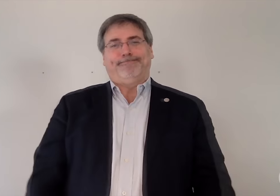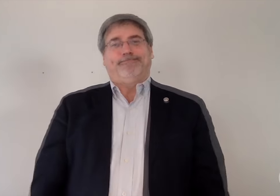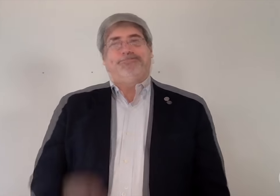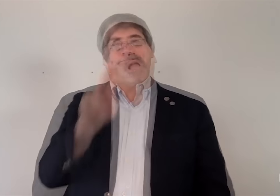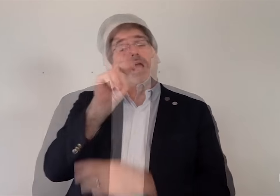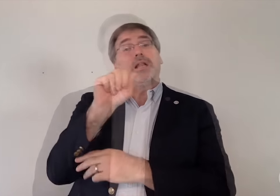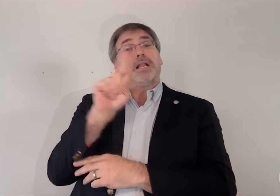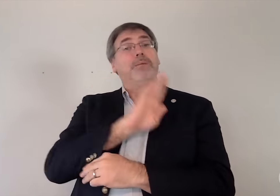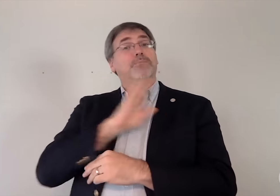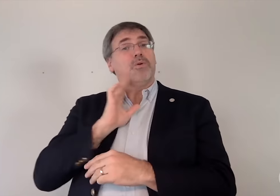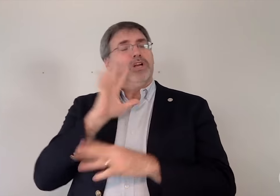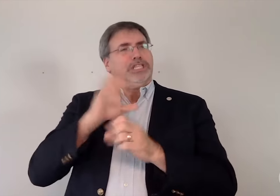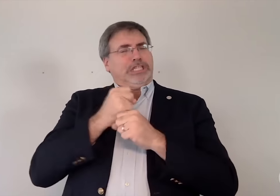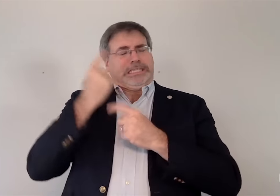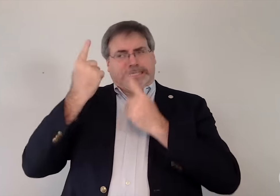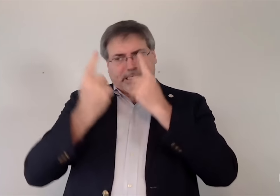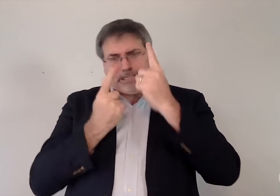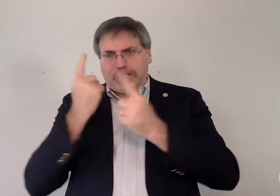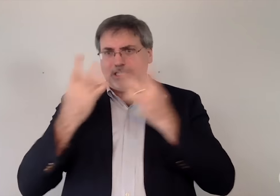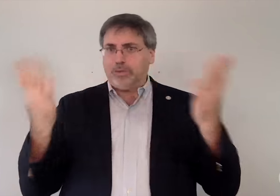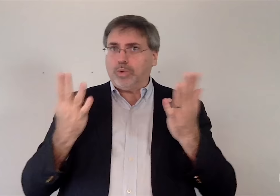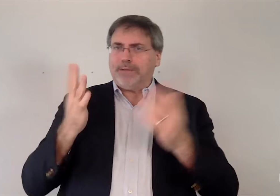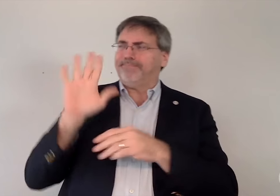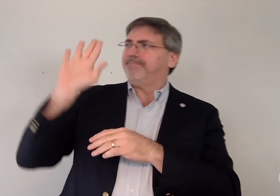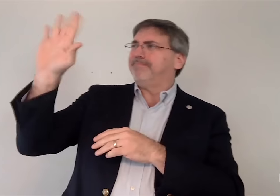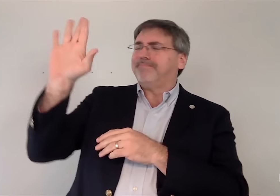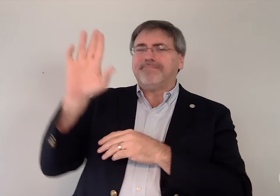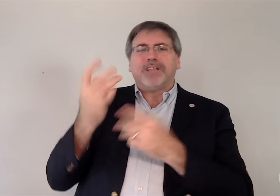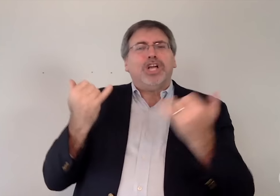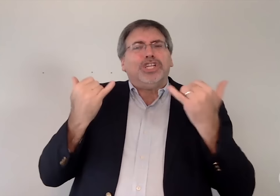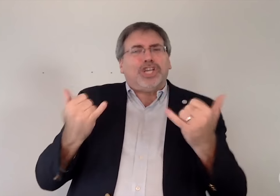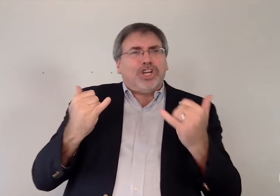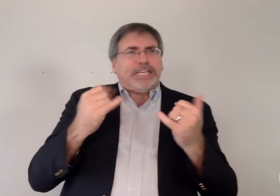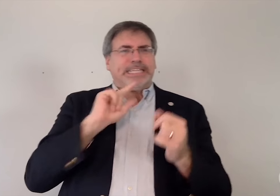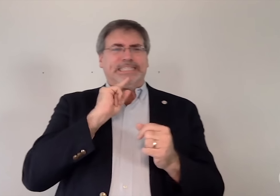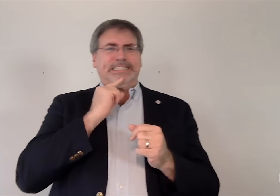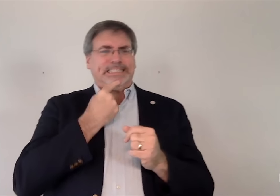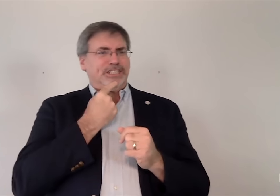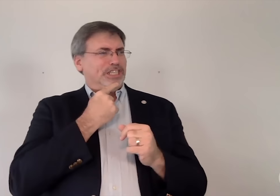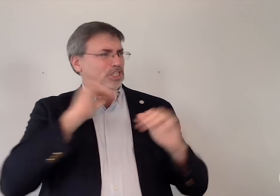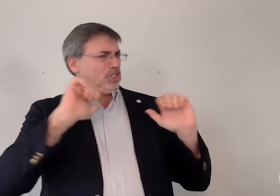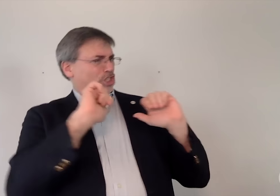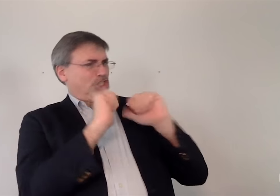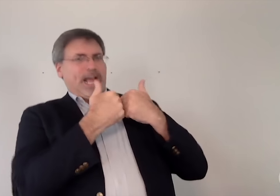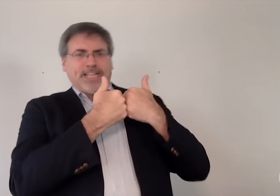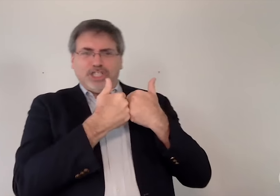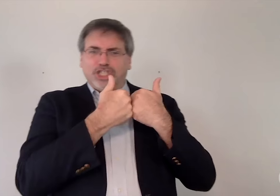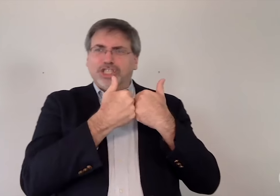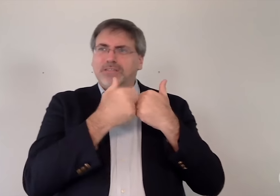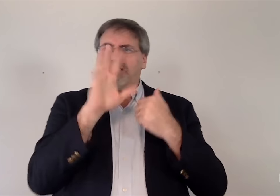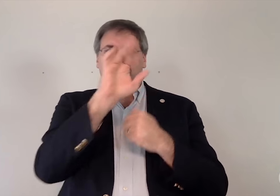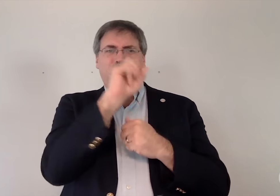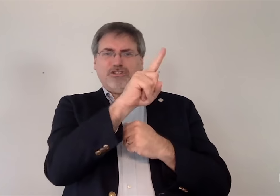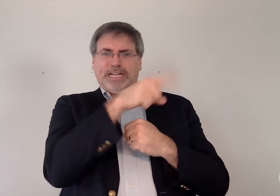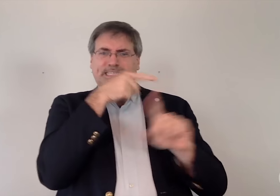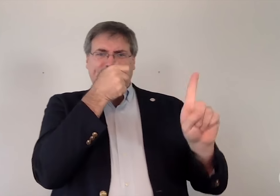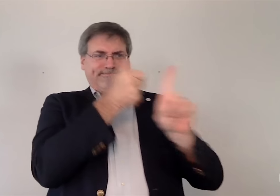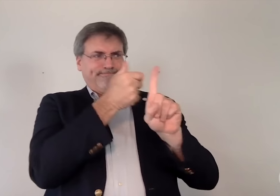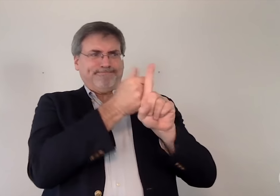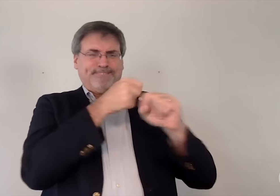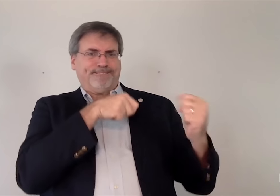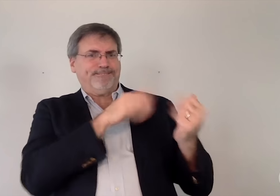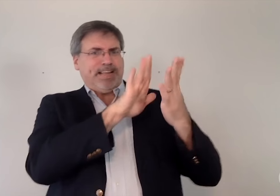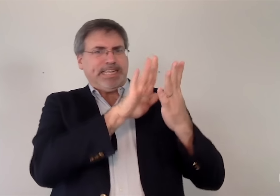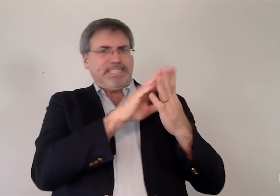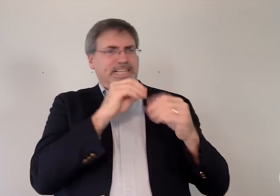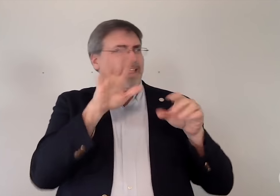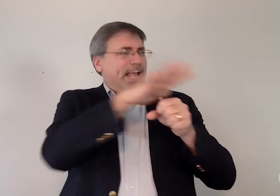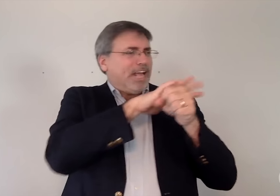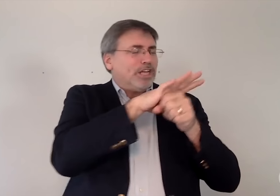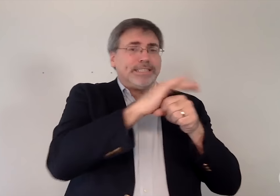The NAD Board took into consideration the current and serious challenges that RID faces in the areas